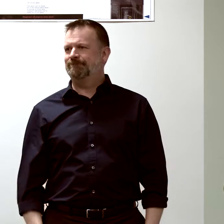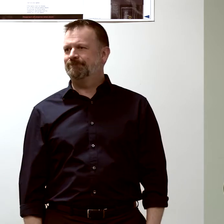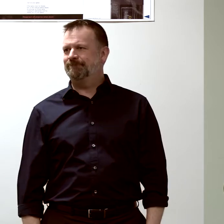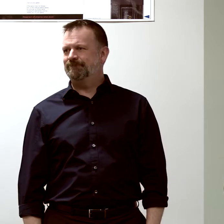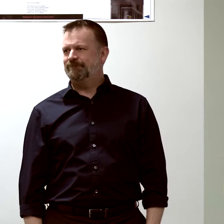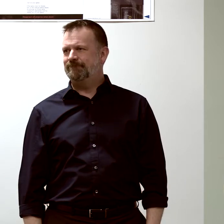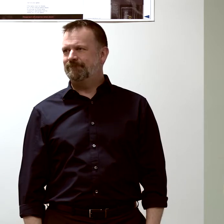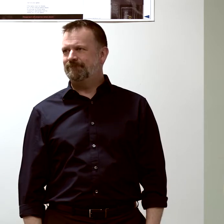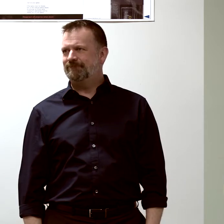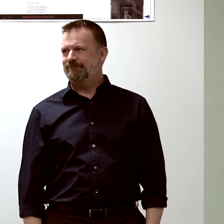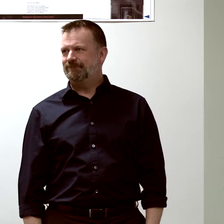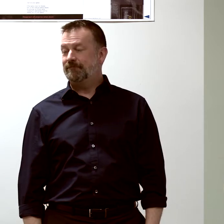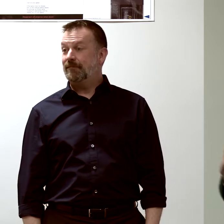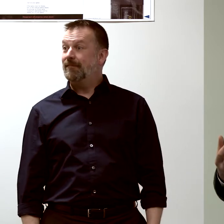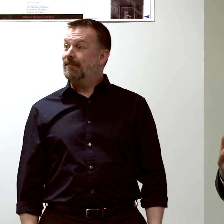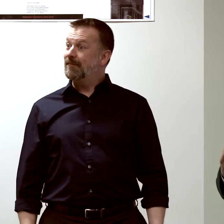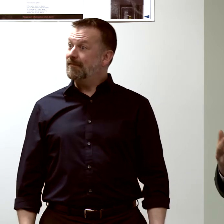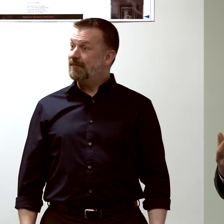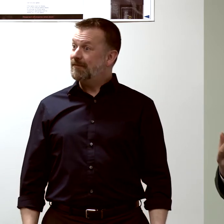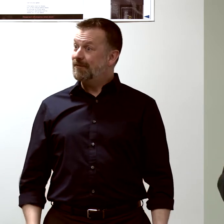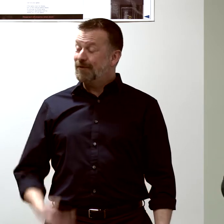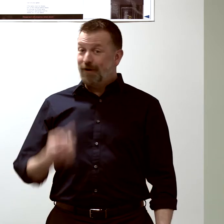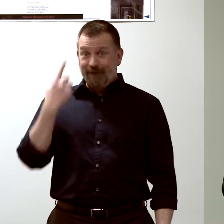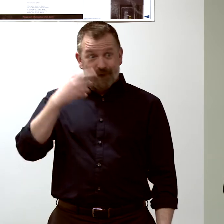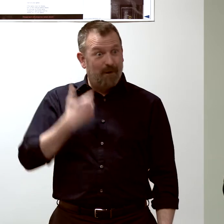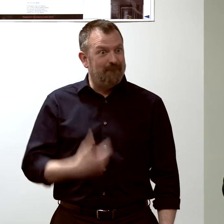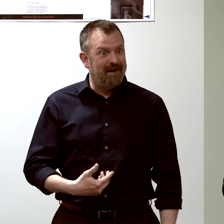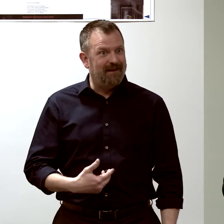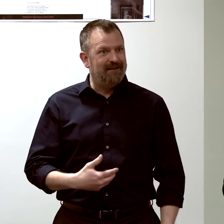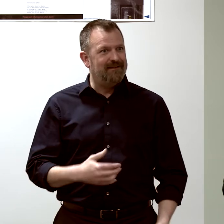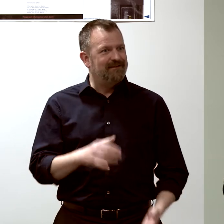That's, for me, part of the fun of science.